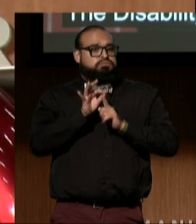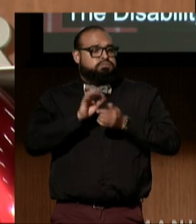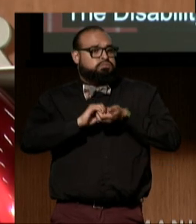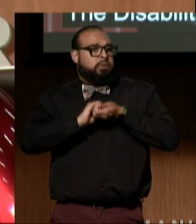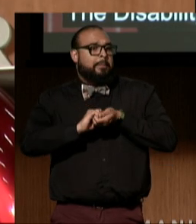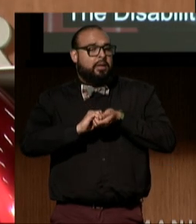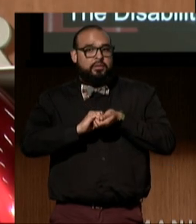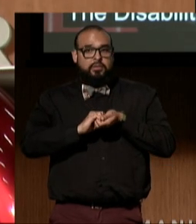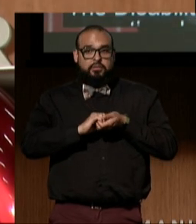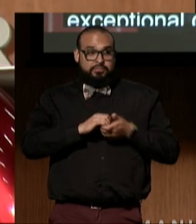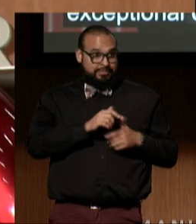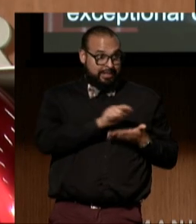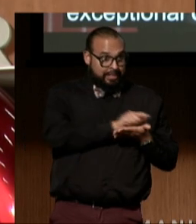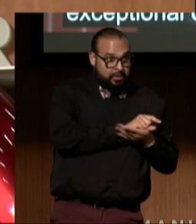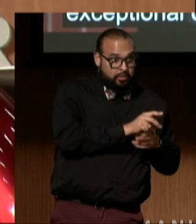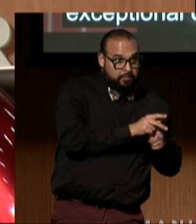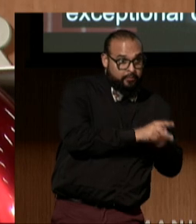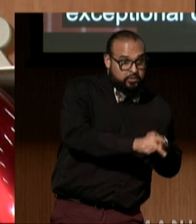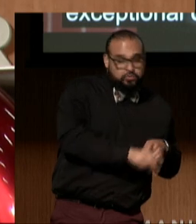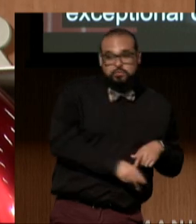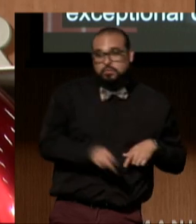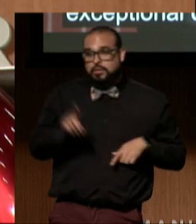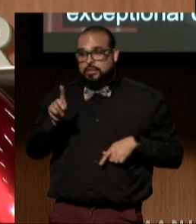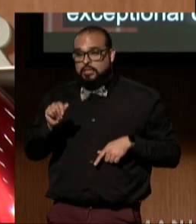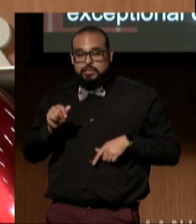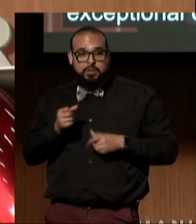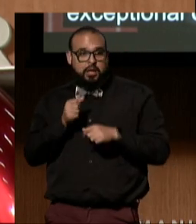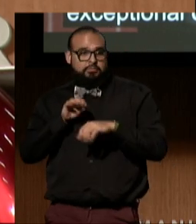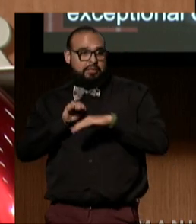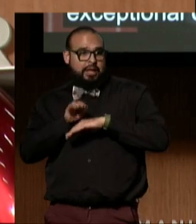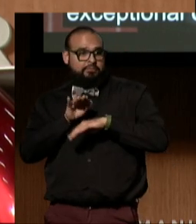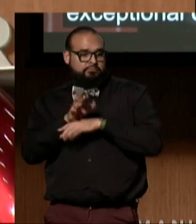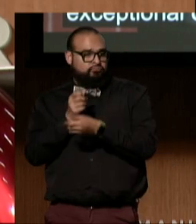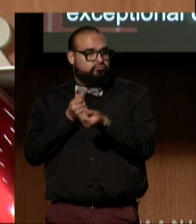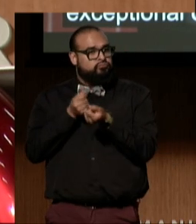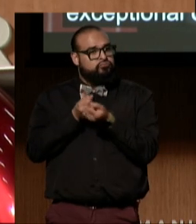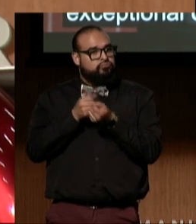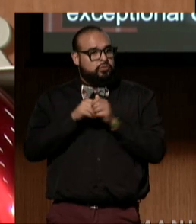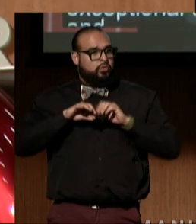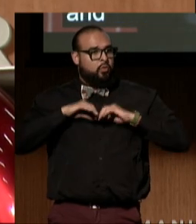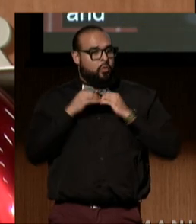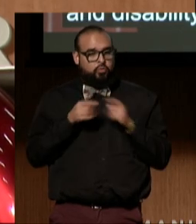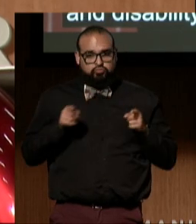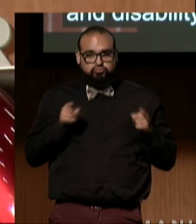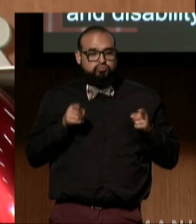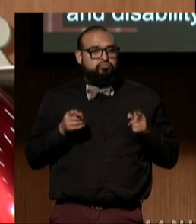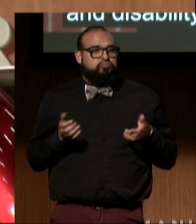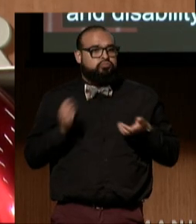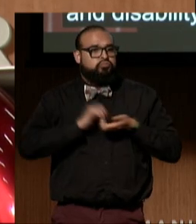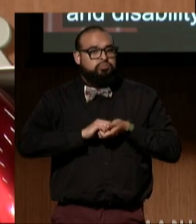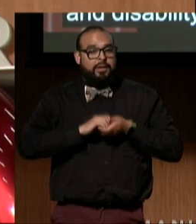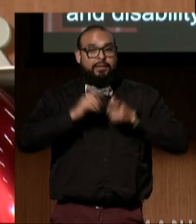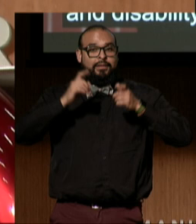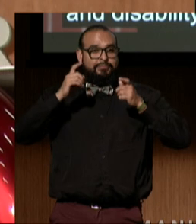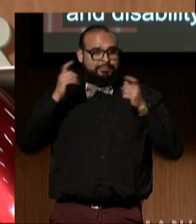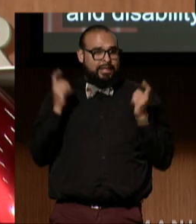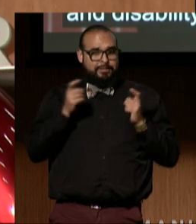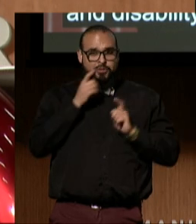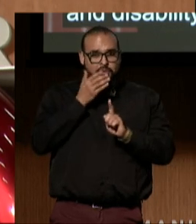between legal professionals and disability advocacy organizations, celebrating those who significantly impact